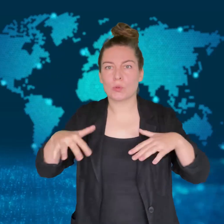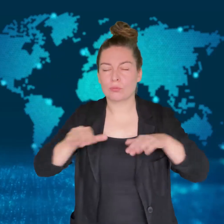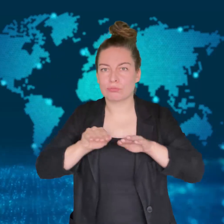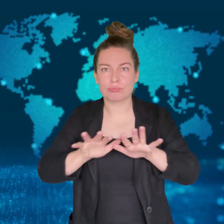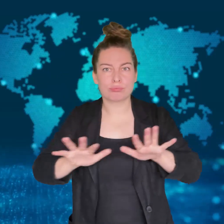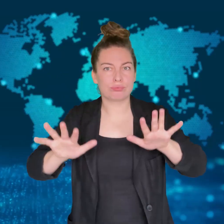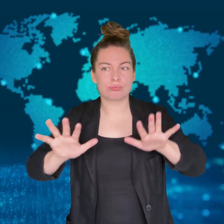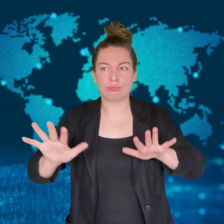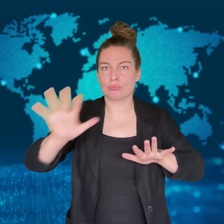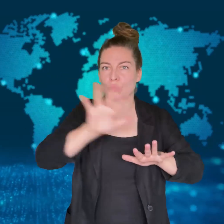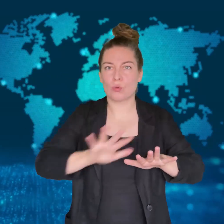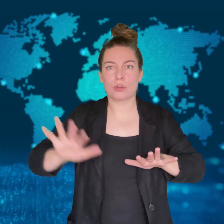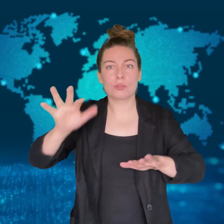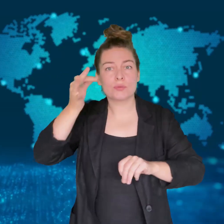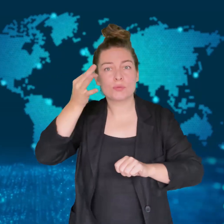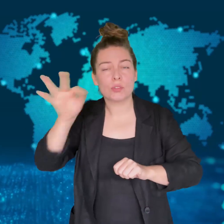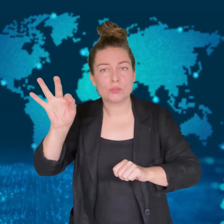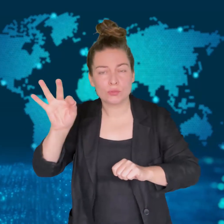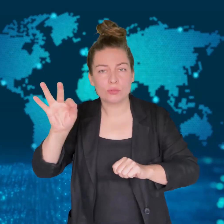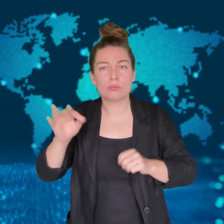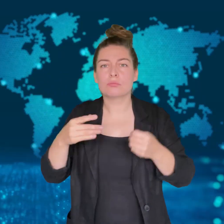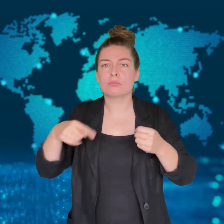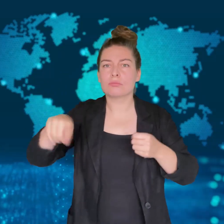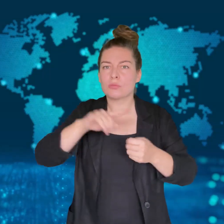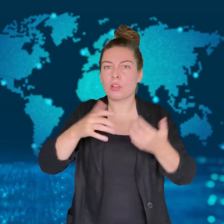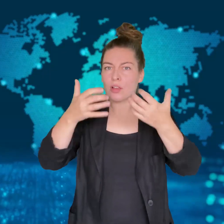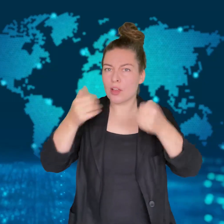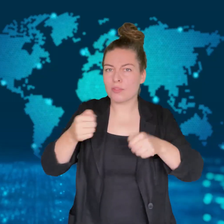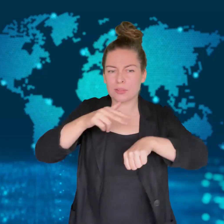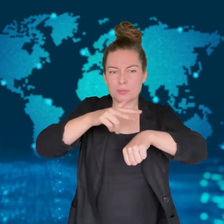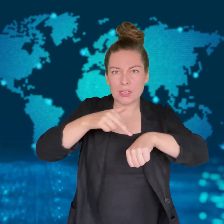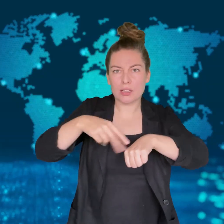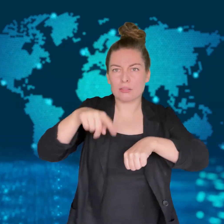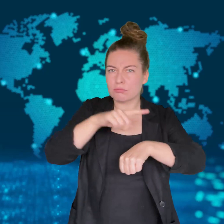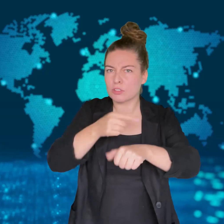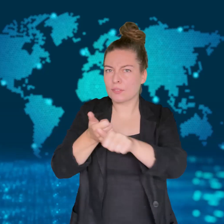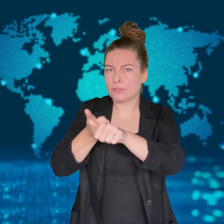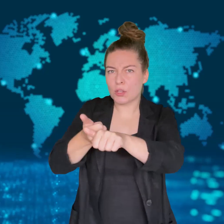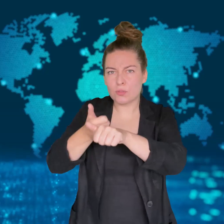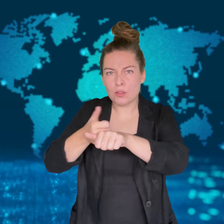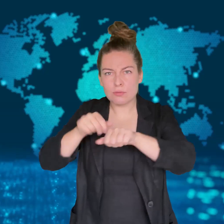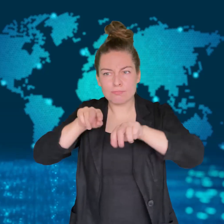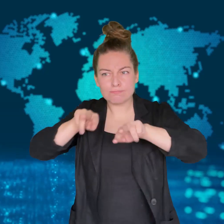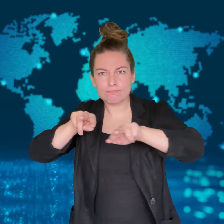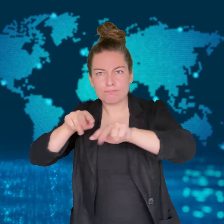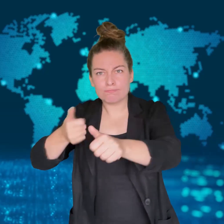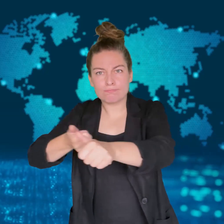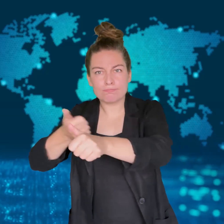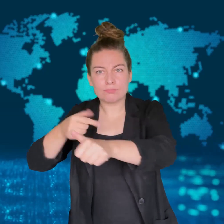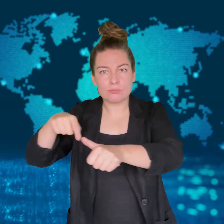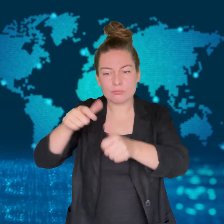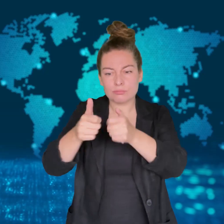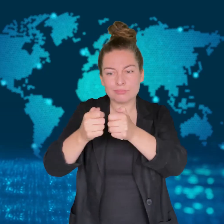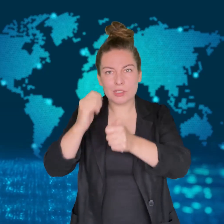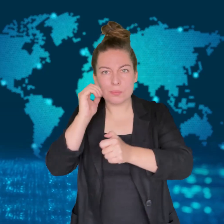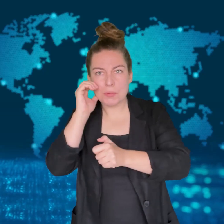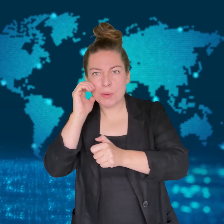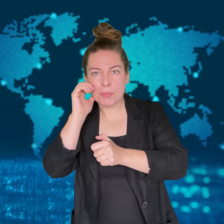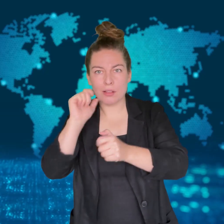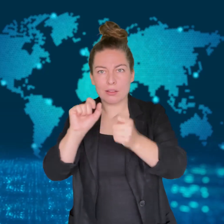The suspect has not been willing to communicate his exact motive to authorities,